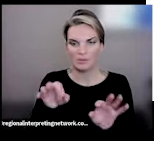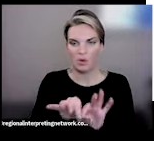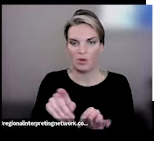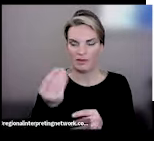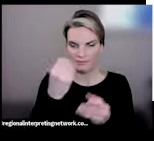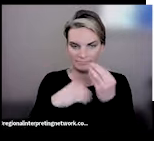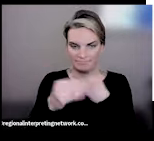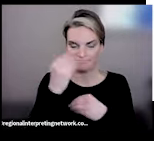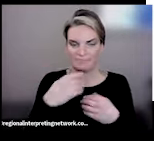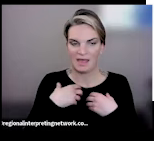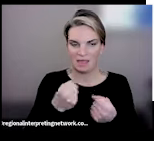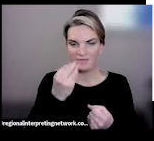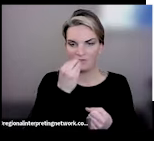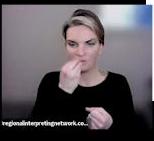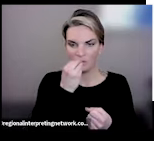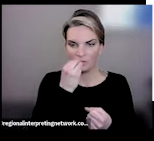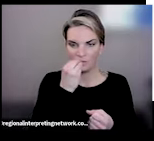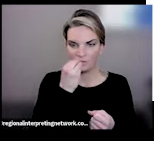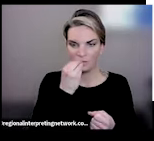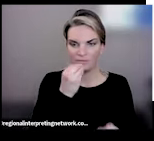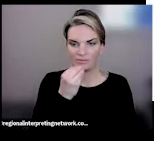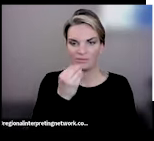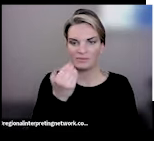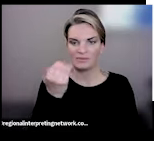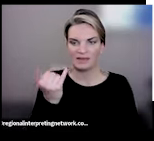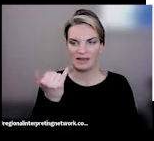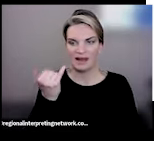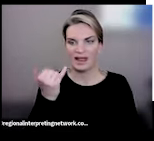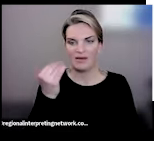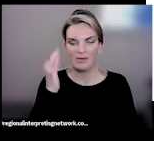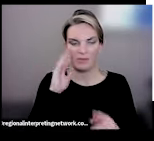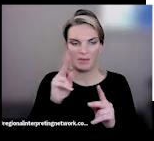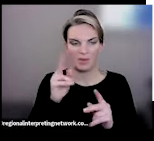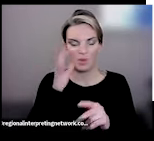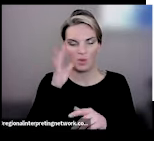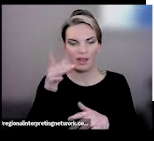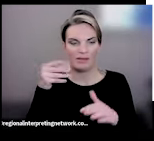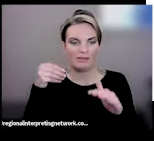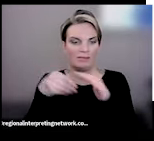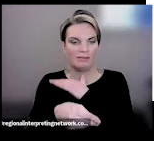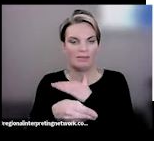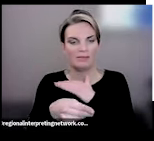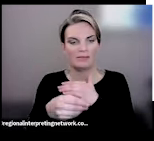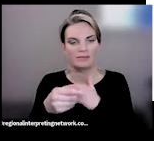In a world where we hear extreme messages all day long about all of our personal choices, it seems